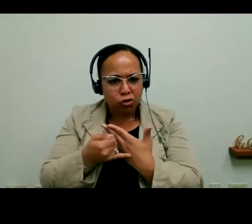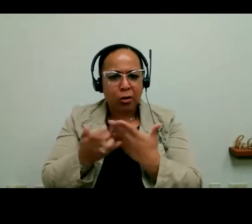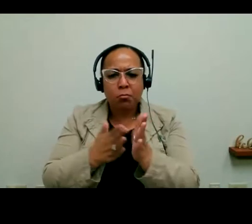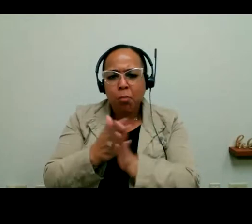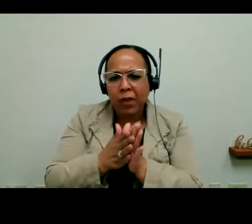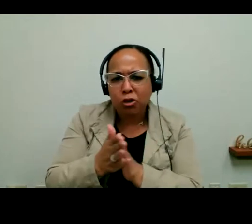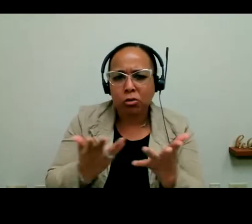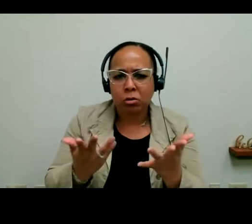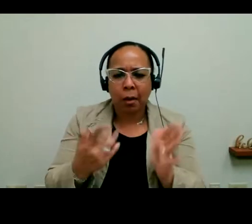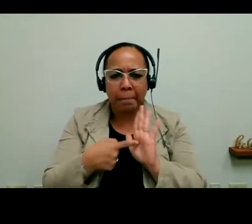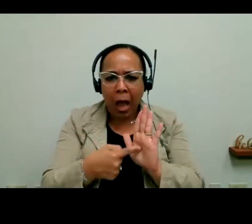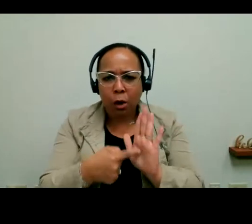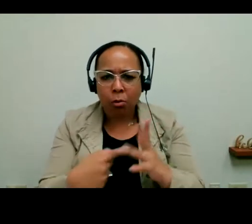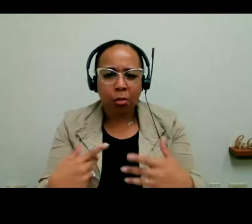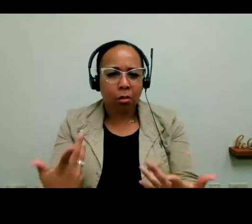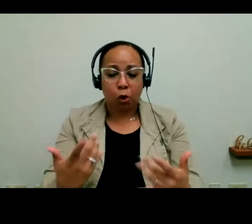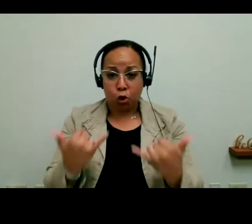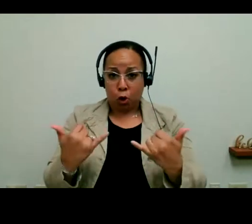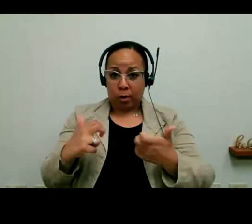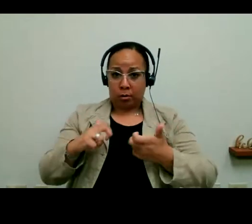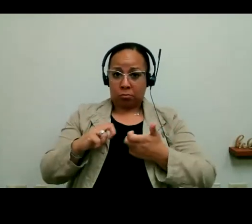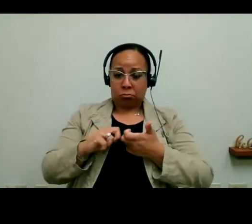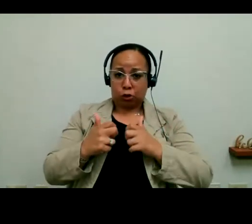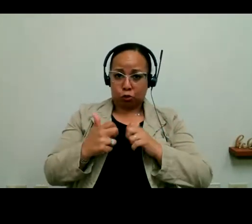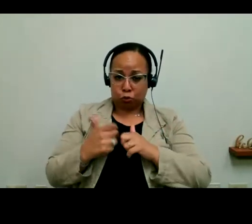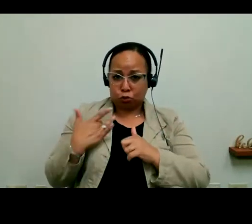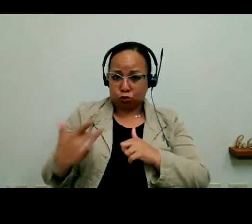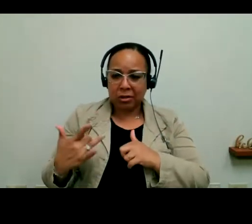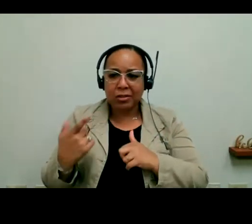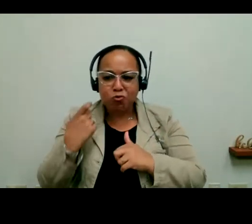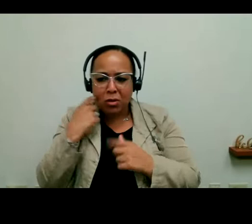successes. So we will send out information about